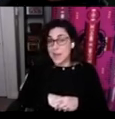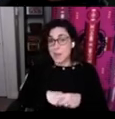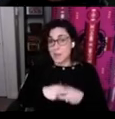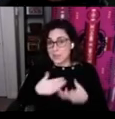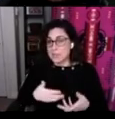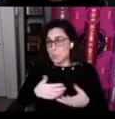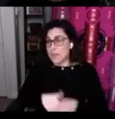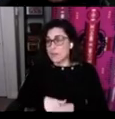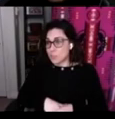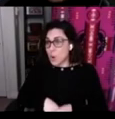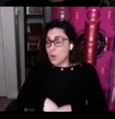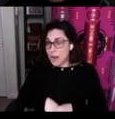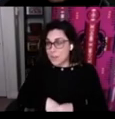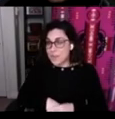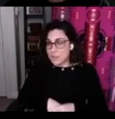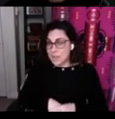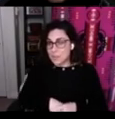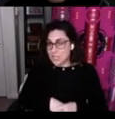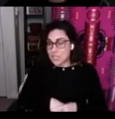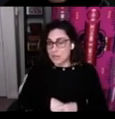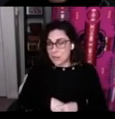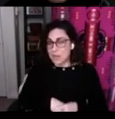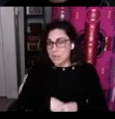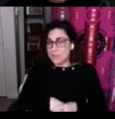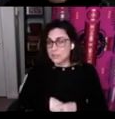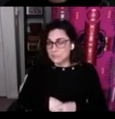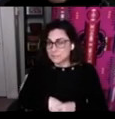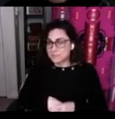about this one program and be able to share that with others